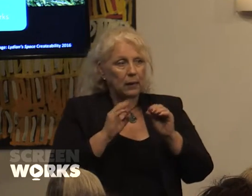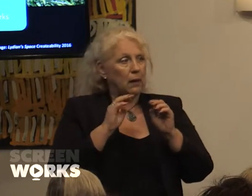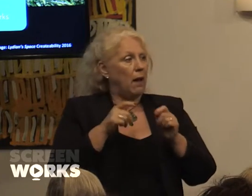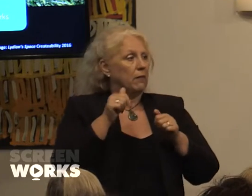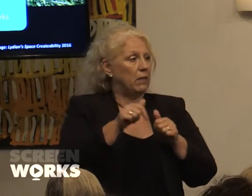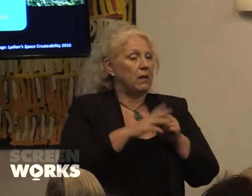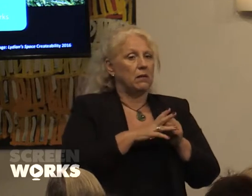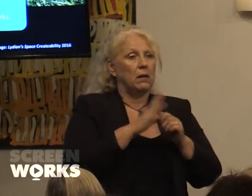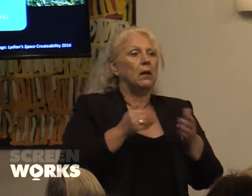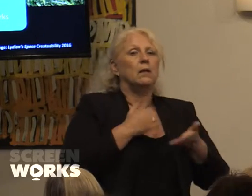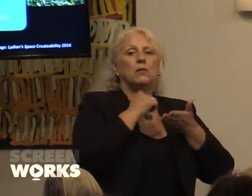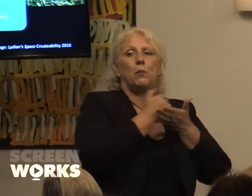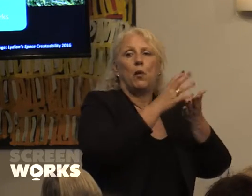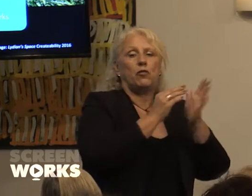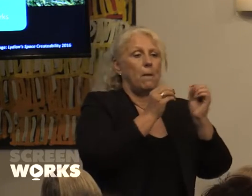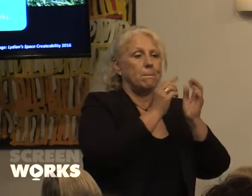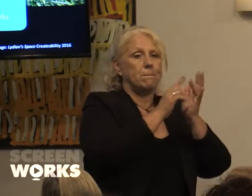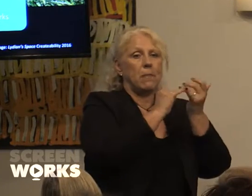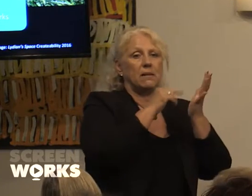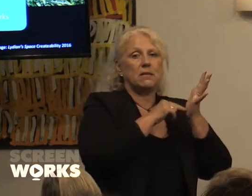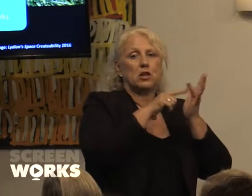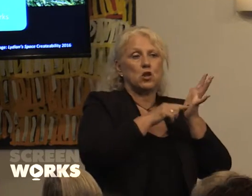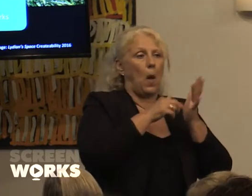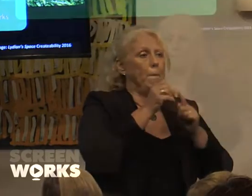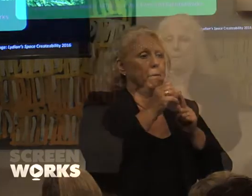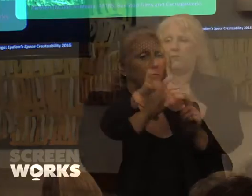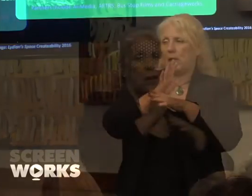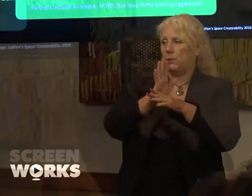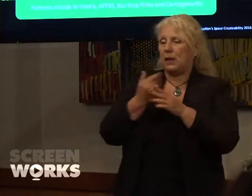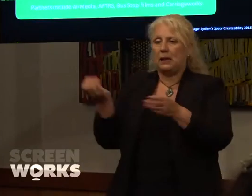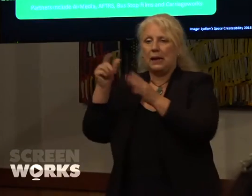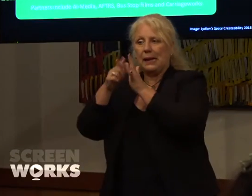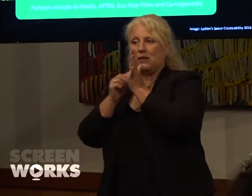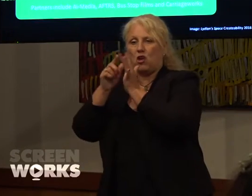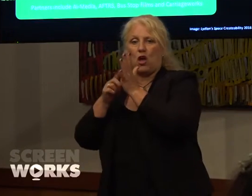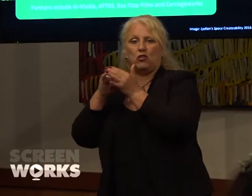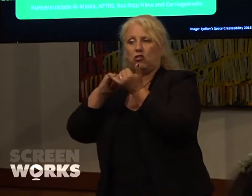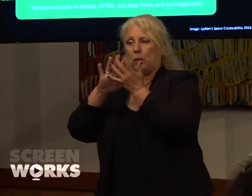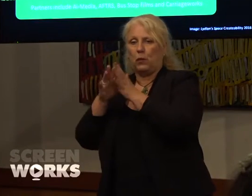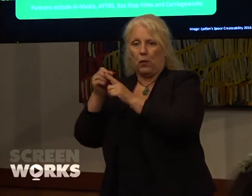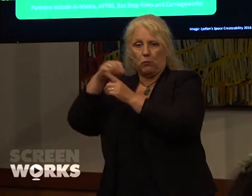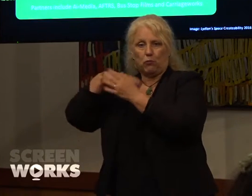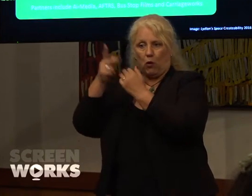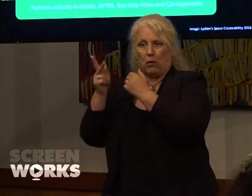from Bus Stop films and then take part in an internship program with some of the leading production companies and broadcasters on some of the most high